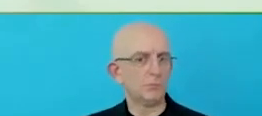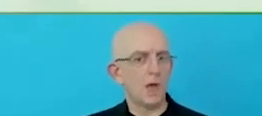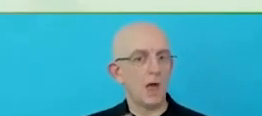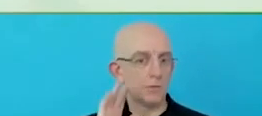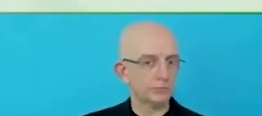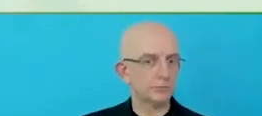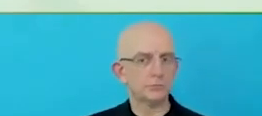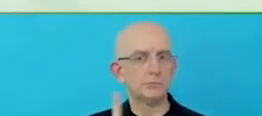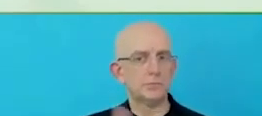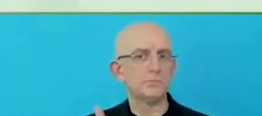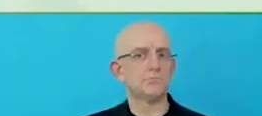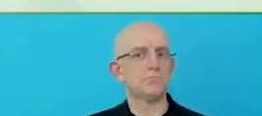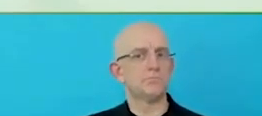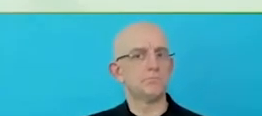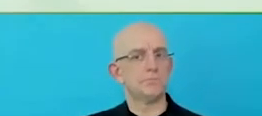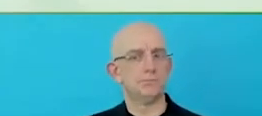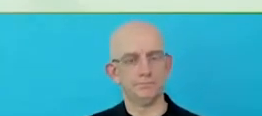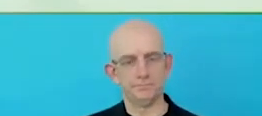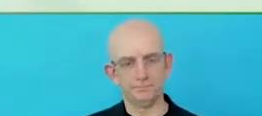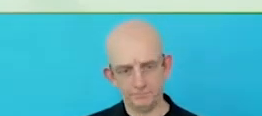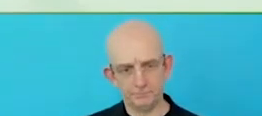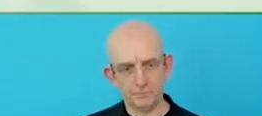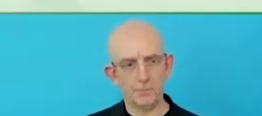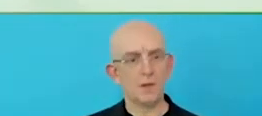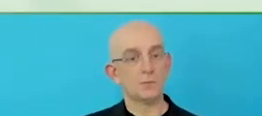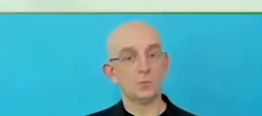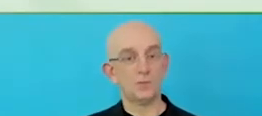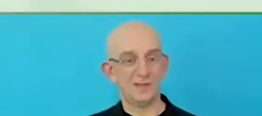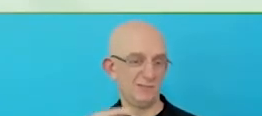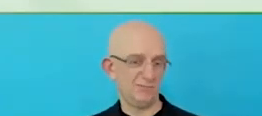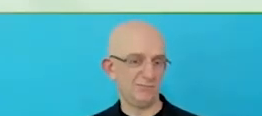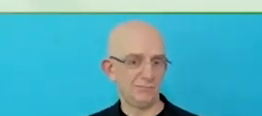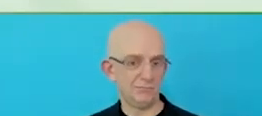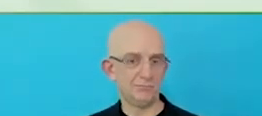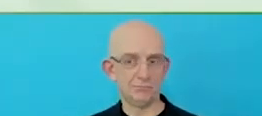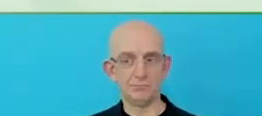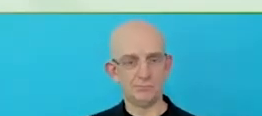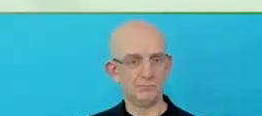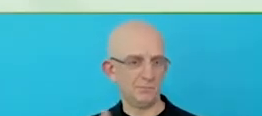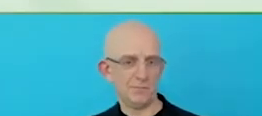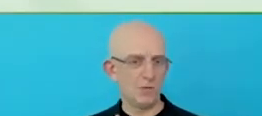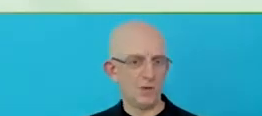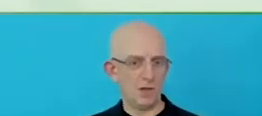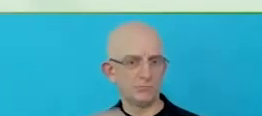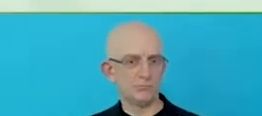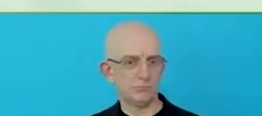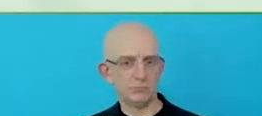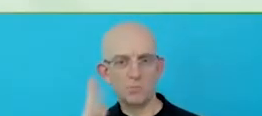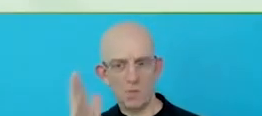Thank you for those insights and thank you for the shout out>> To the CEO of axis living.